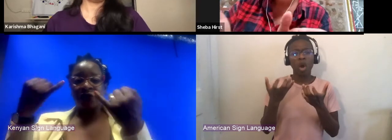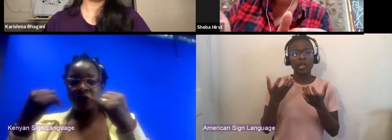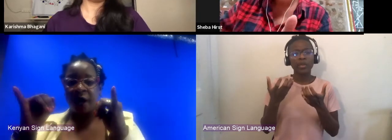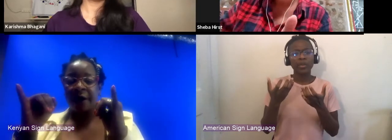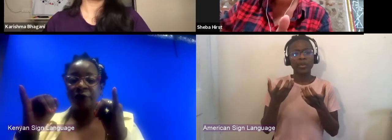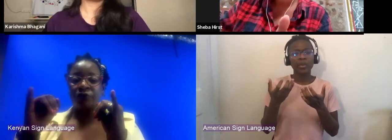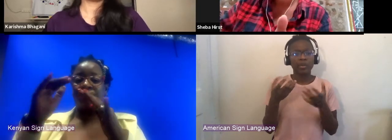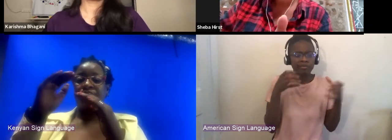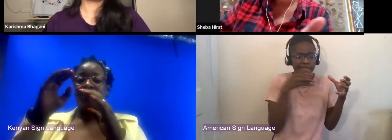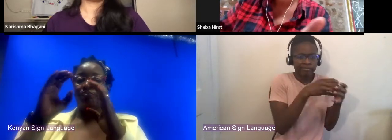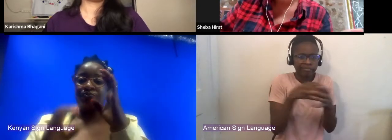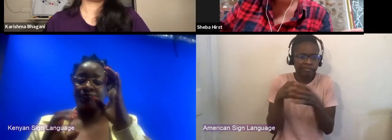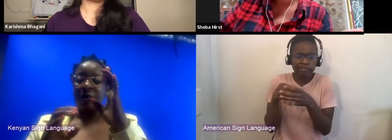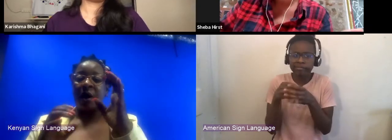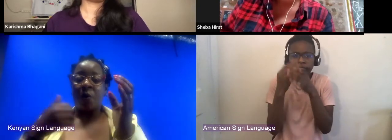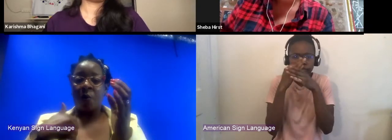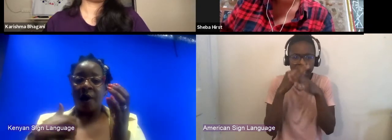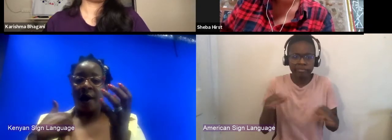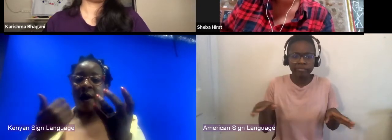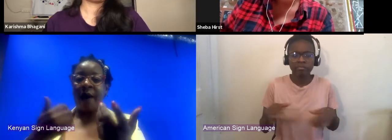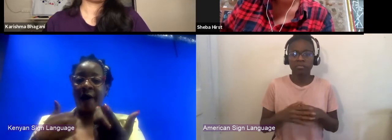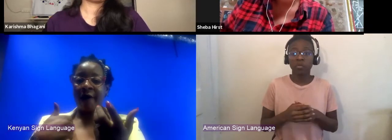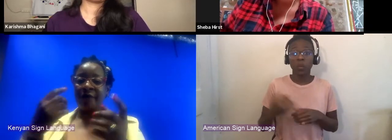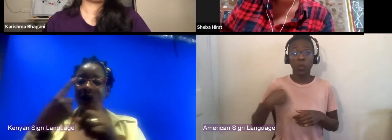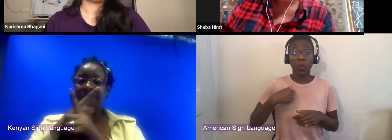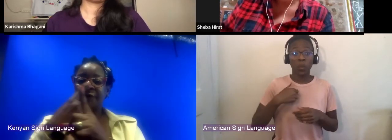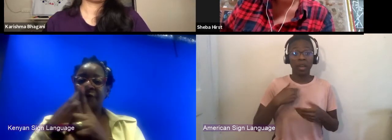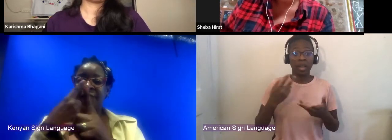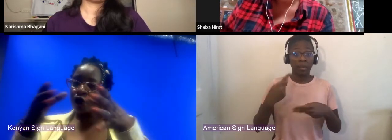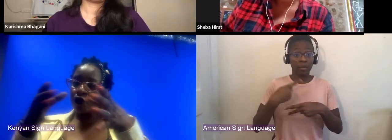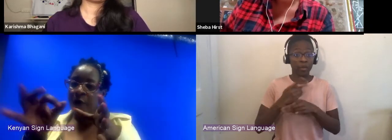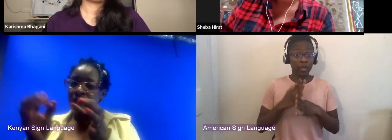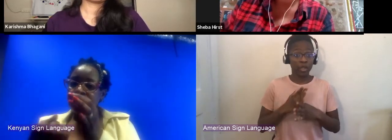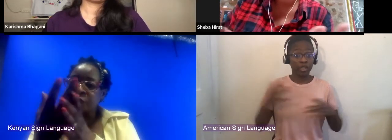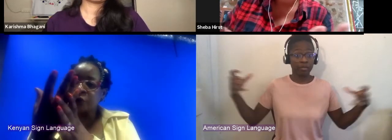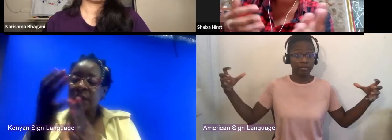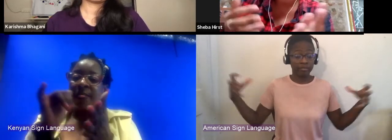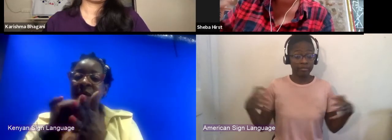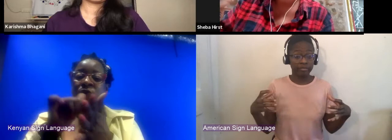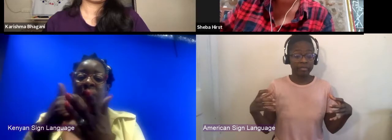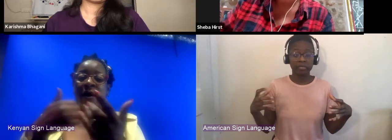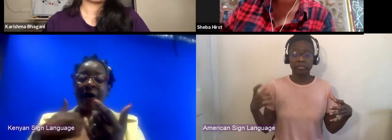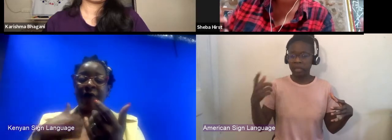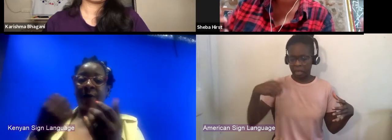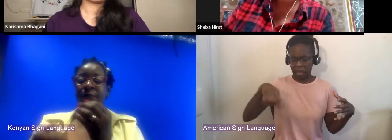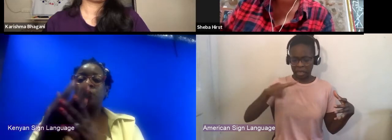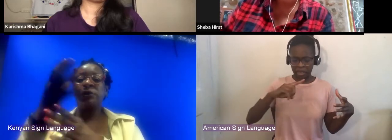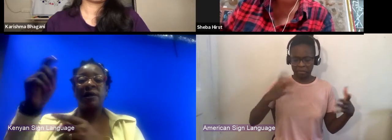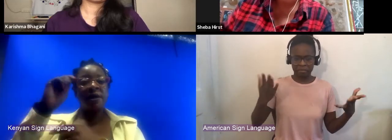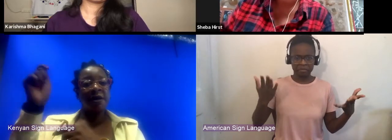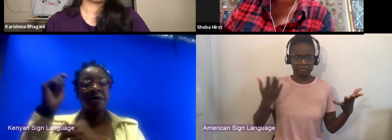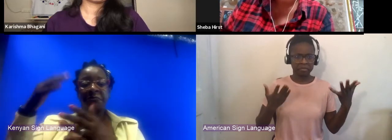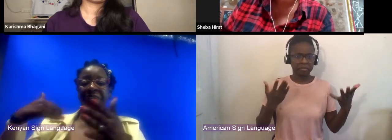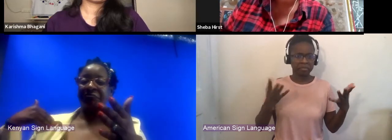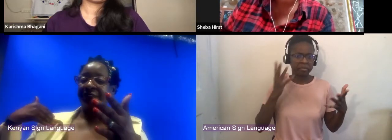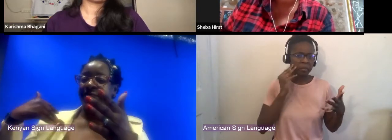I mean, we convened a group of producers who have been producing in Kenya for like maybe in the last 10 years would never been in a space together